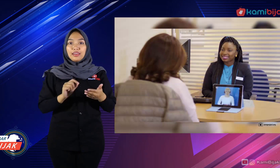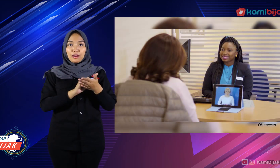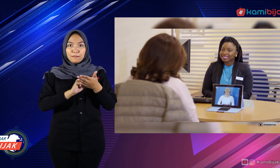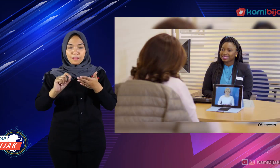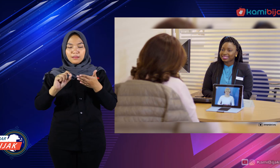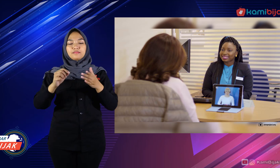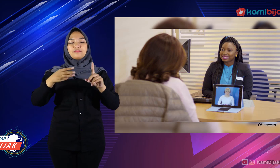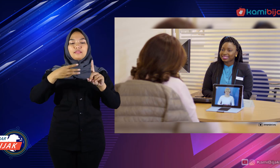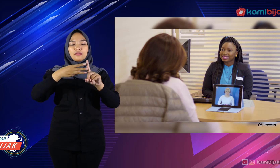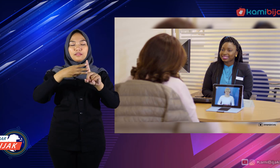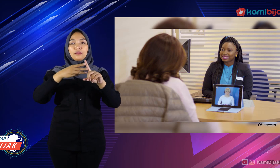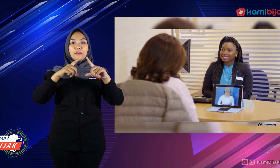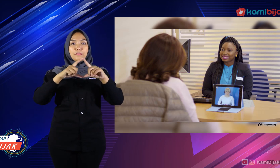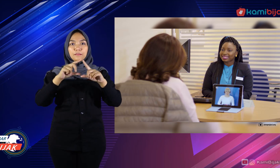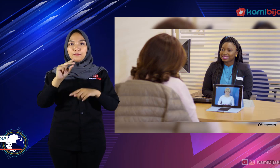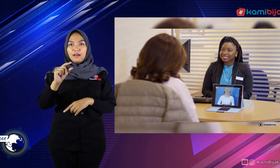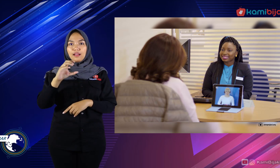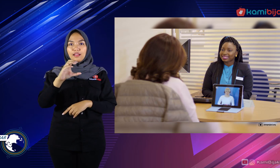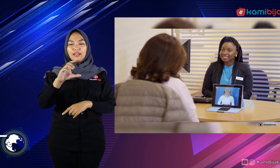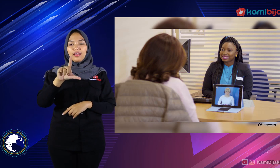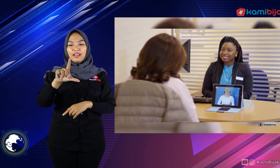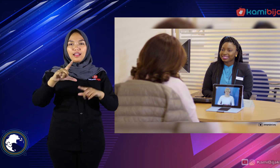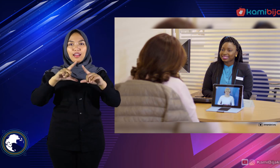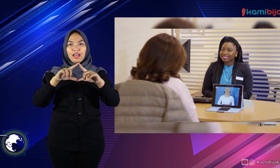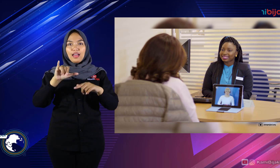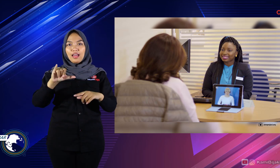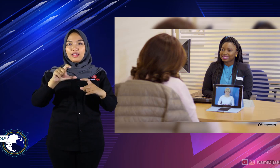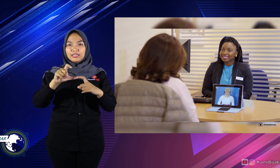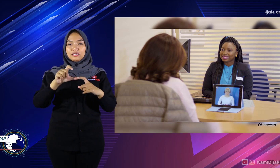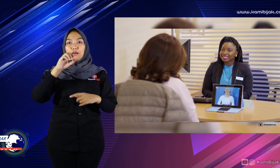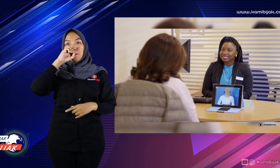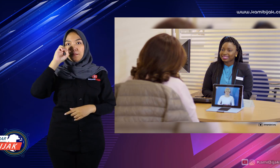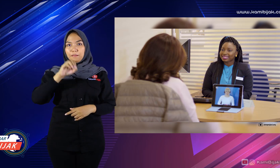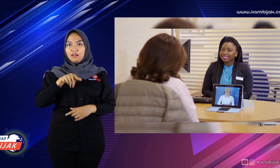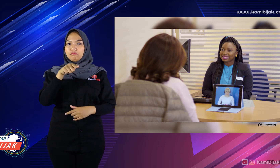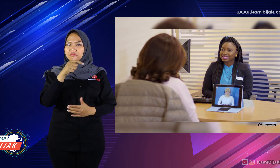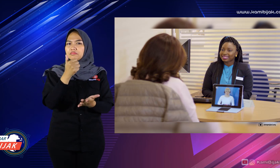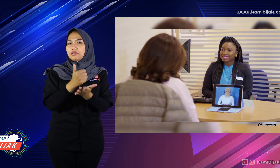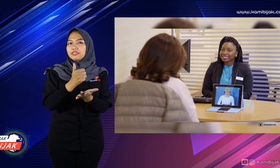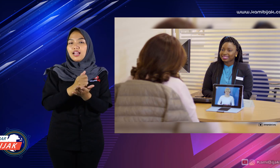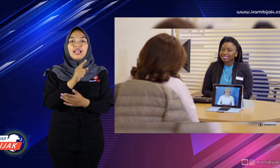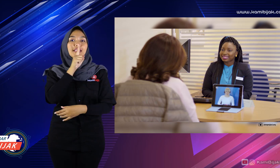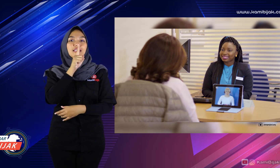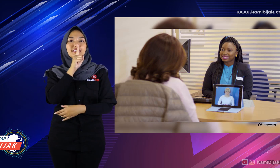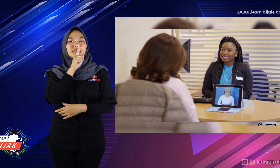It's called Barclays Bank from England.